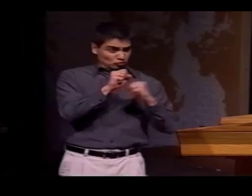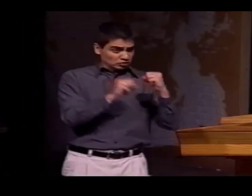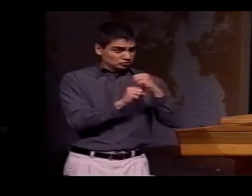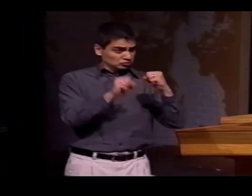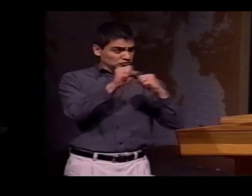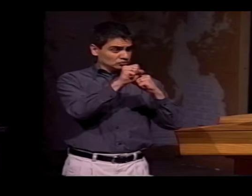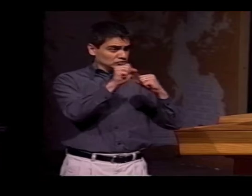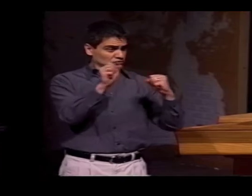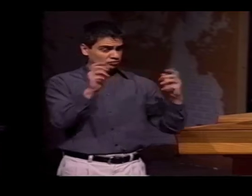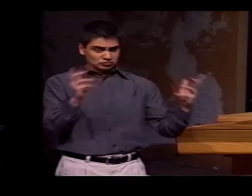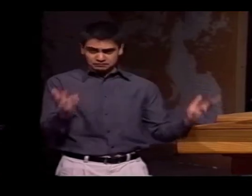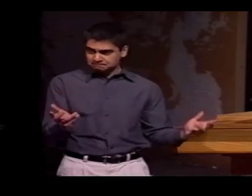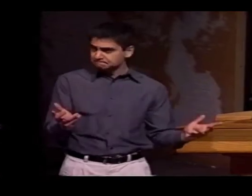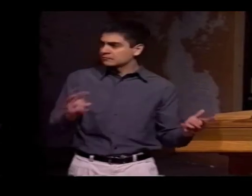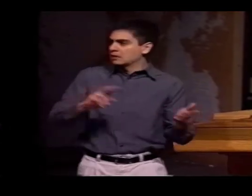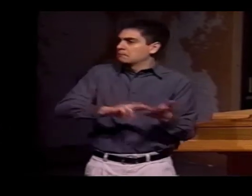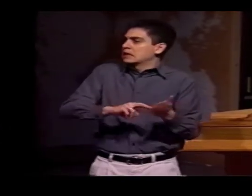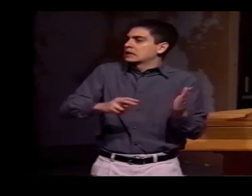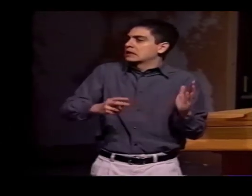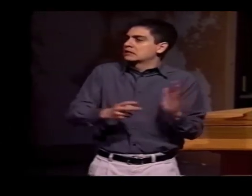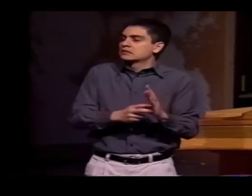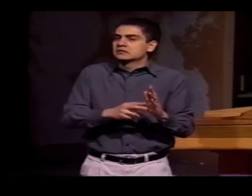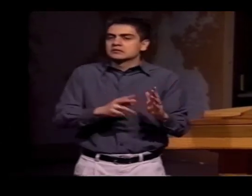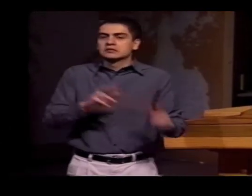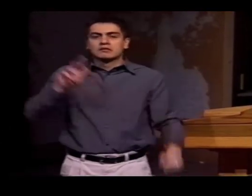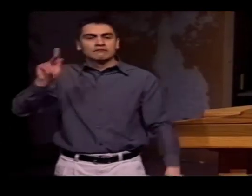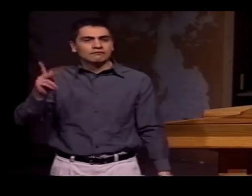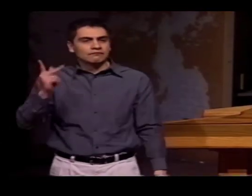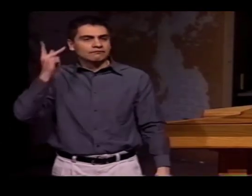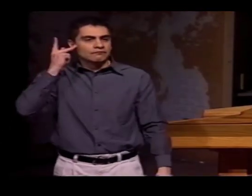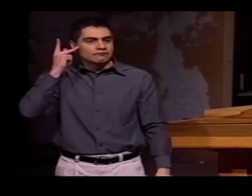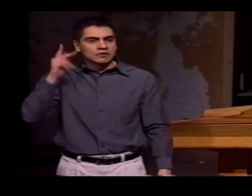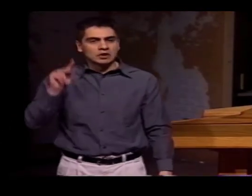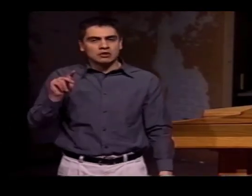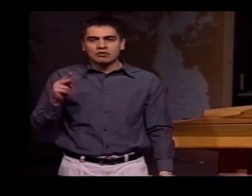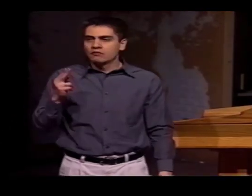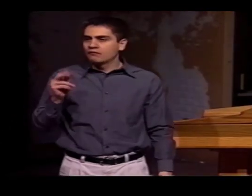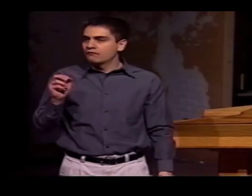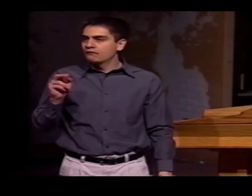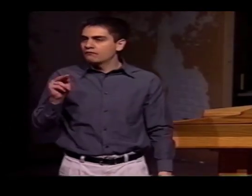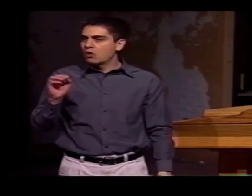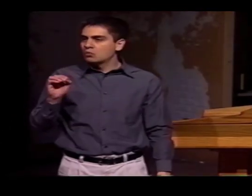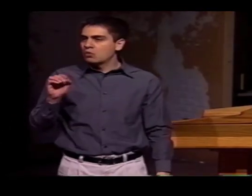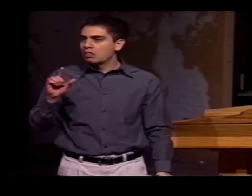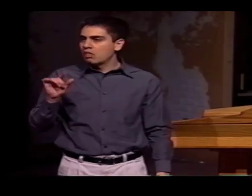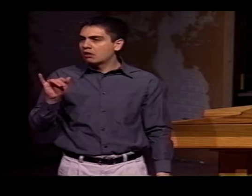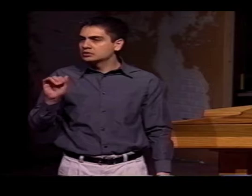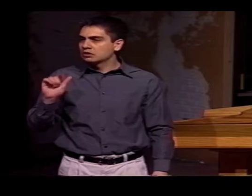FIRST OF ALL, I'D LIKE TO ADDRESS THE STRUCTURAL DIFFERENCES. PHONOLOGICALLY...